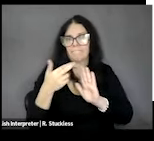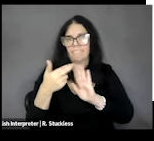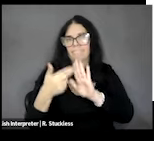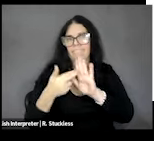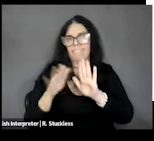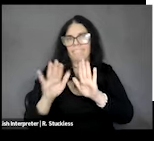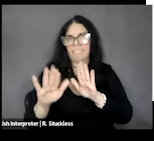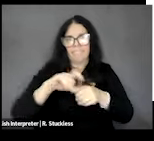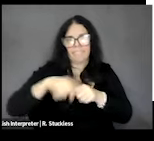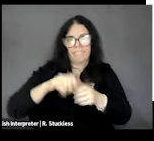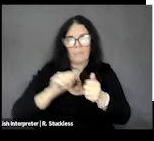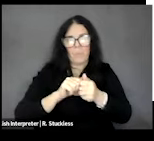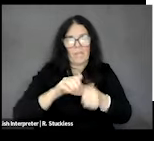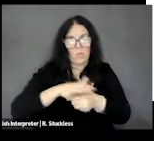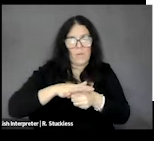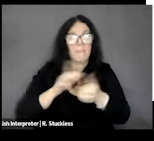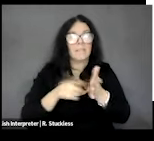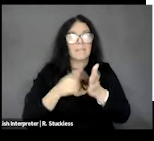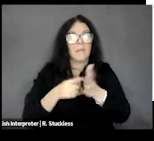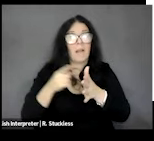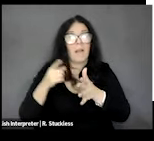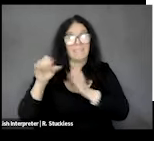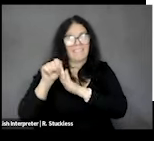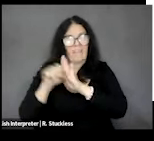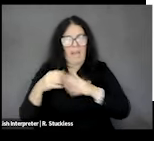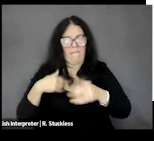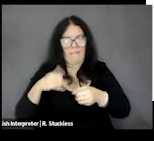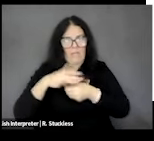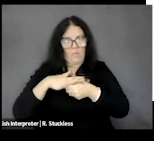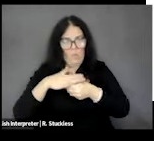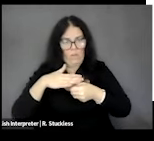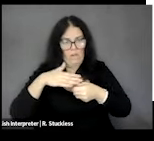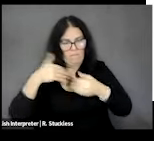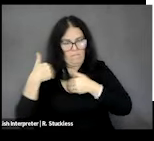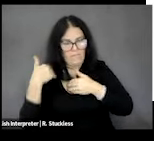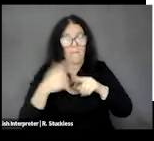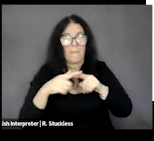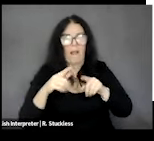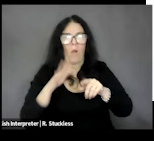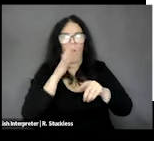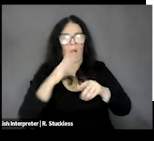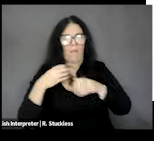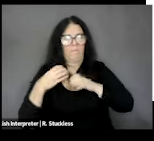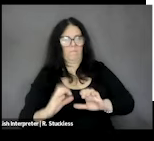this process to local governments. So, state and local governments can play a huge role in